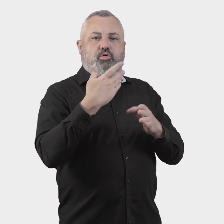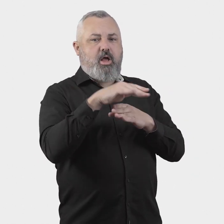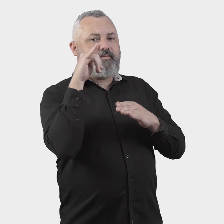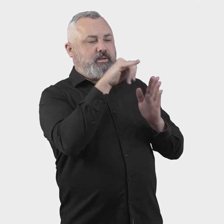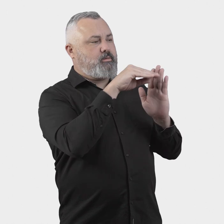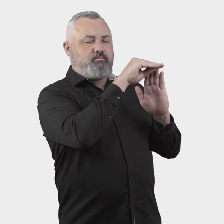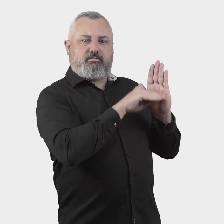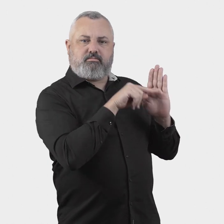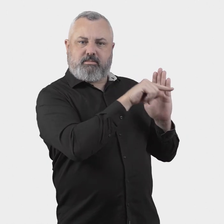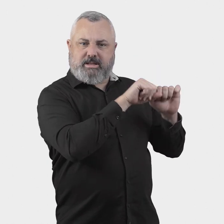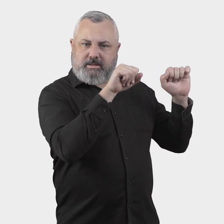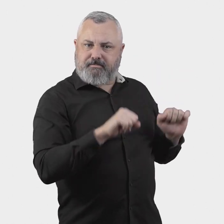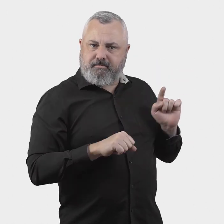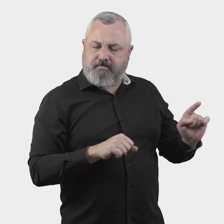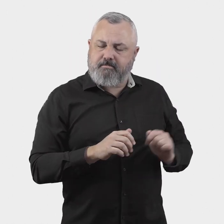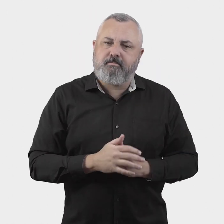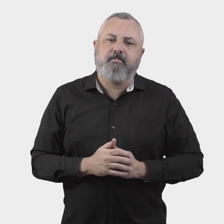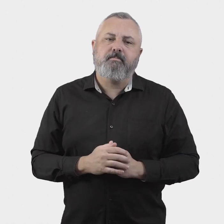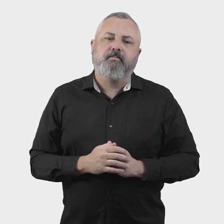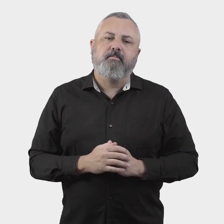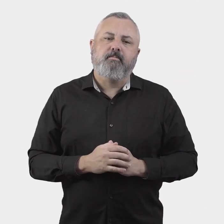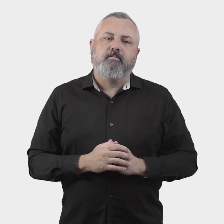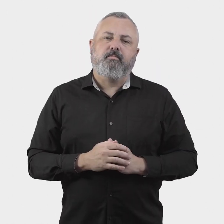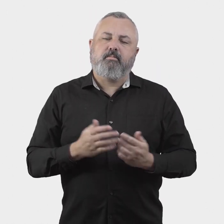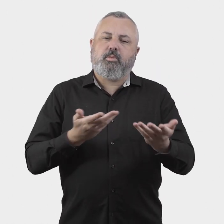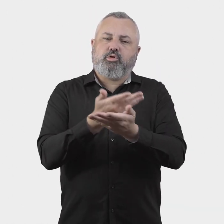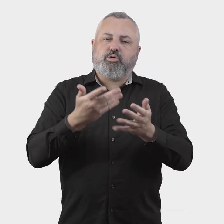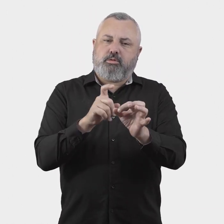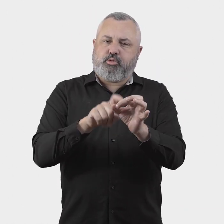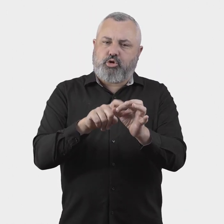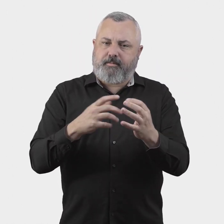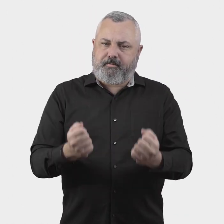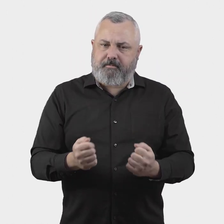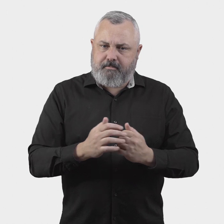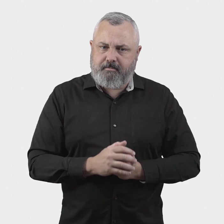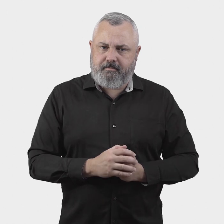Aviation Industry Ombuds Scheme. Consultation questions